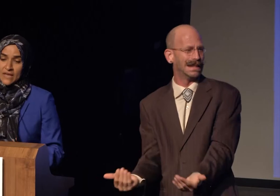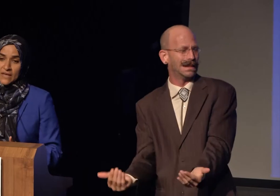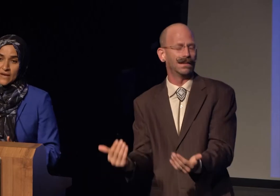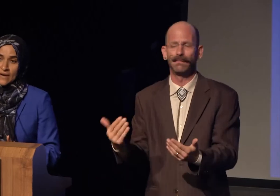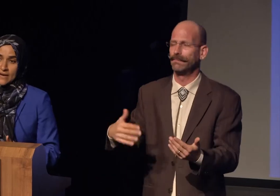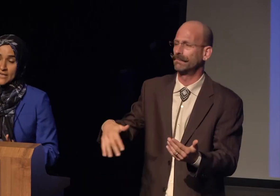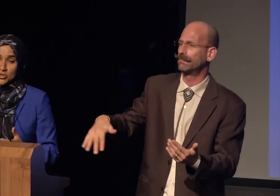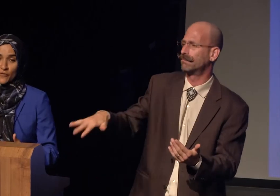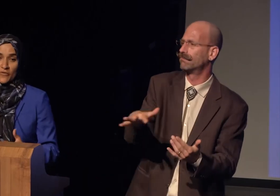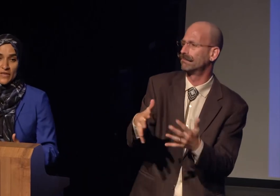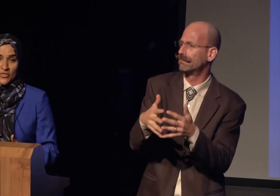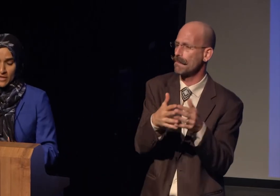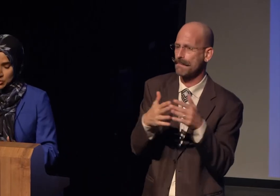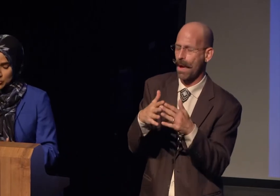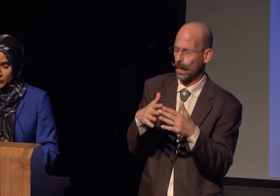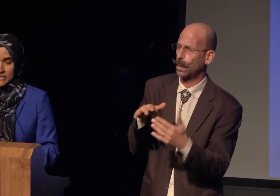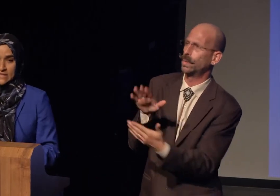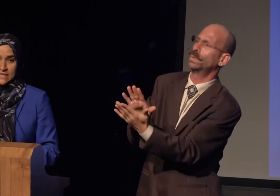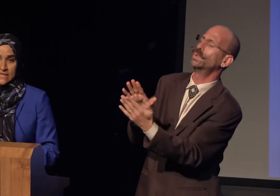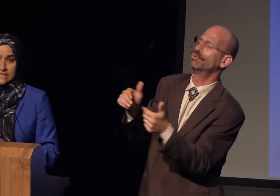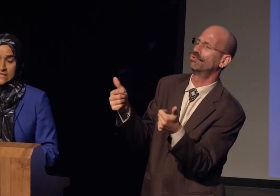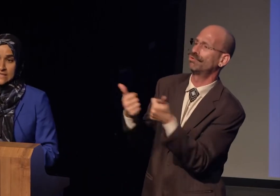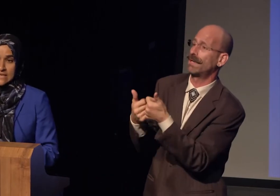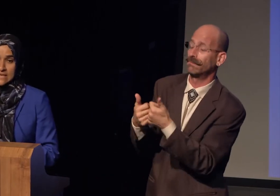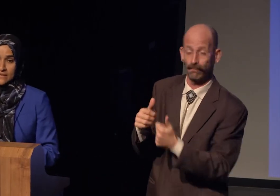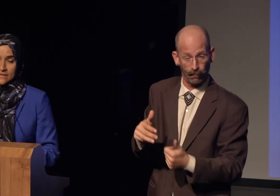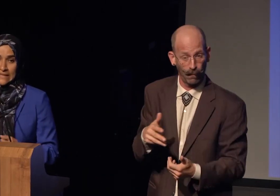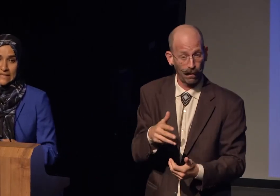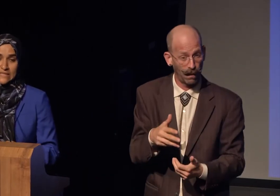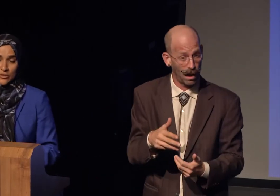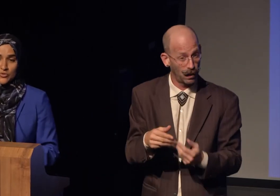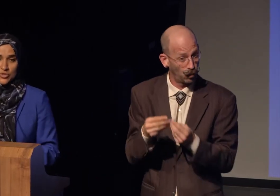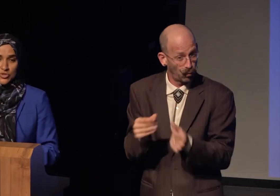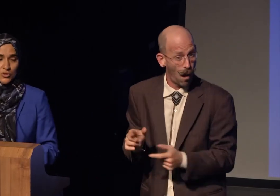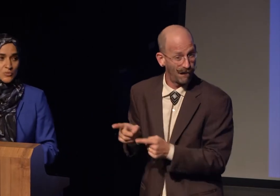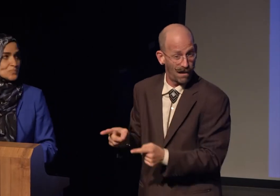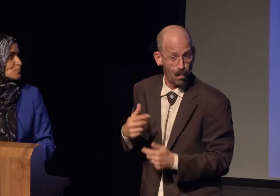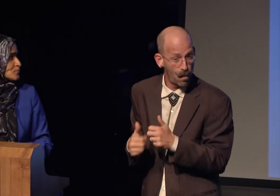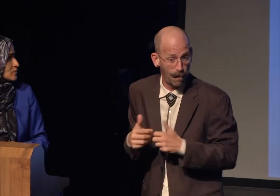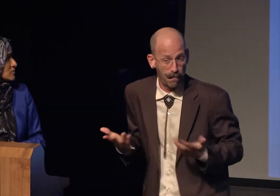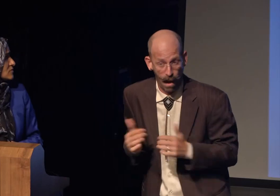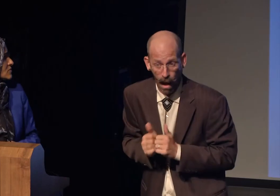interfaith service is the key solution to.